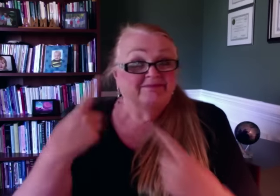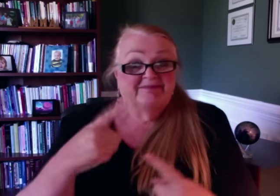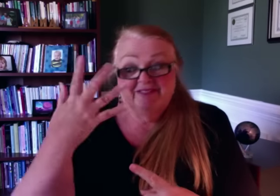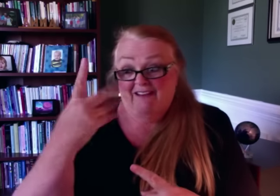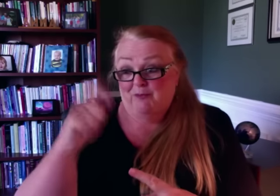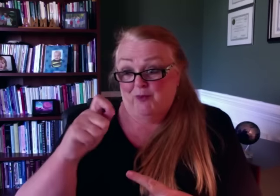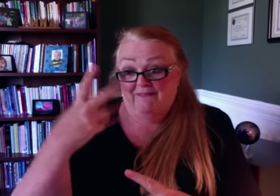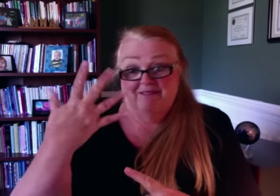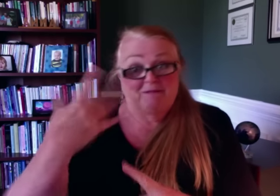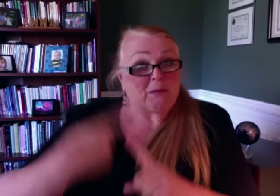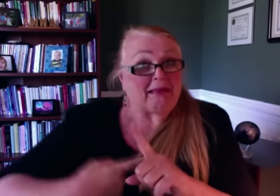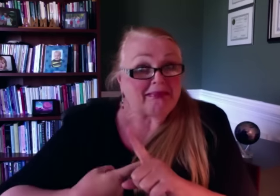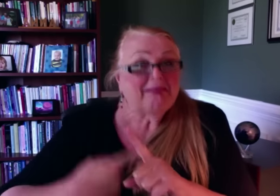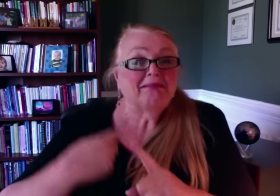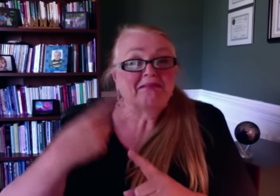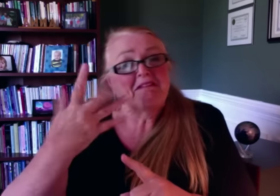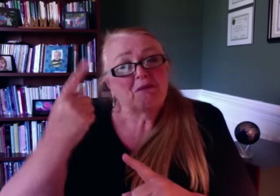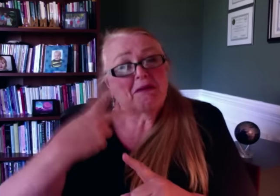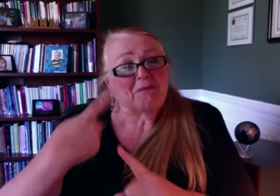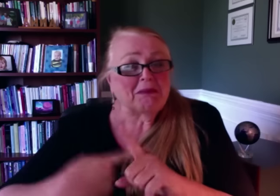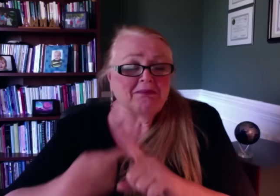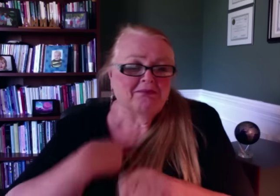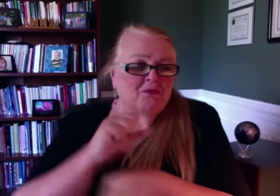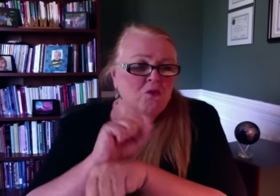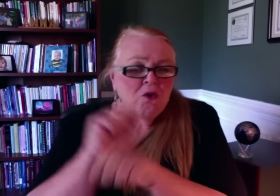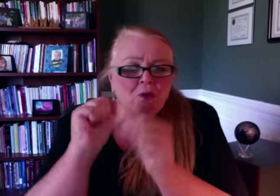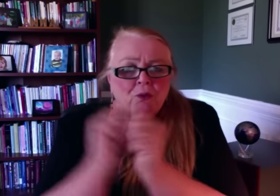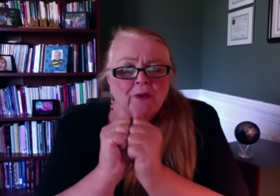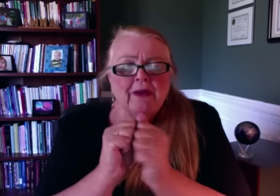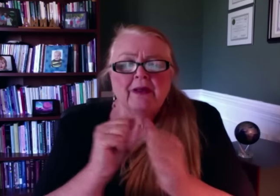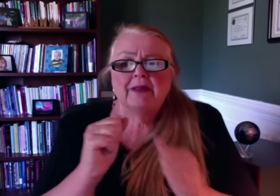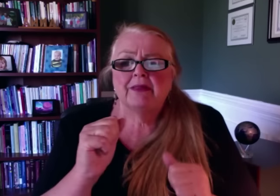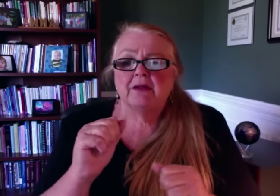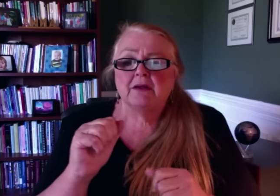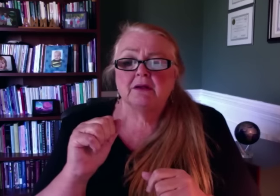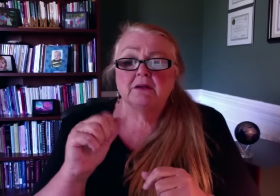Over the past five and a half months, I have had the privilege of working with an